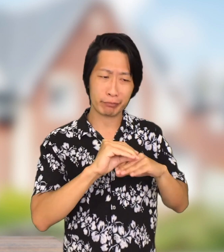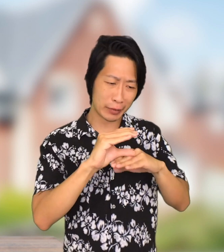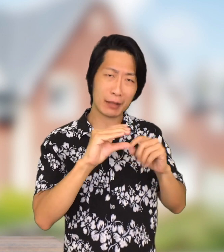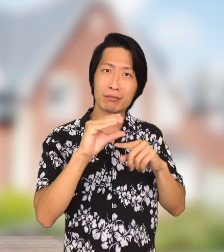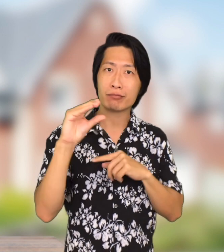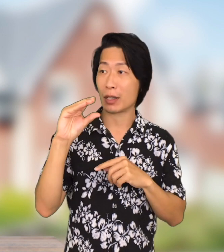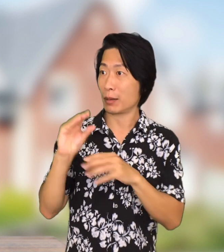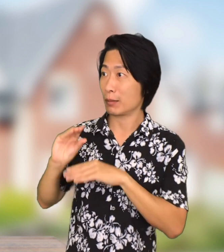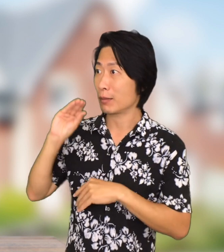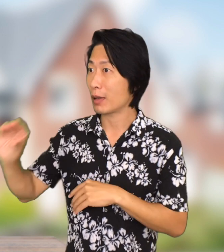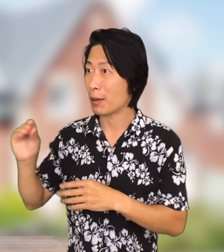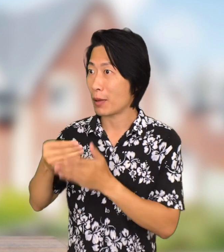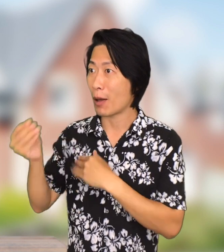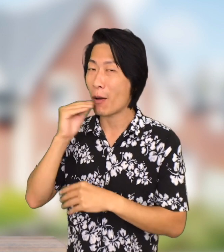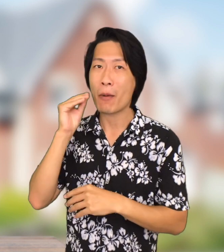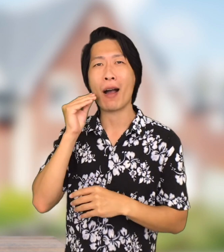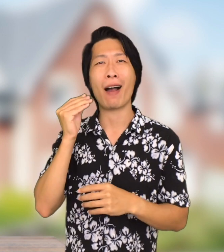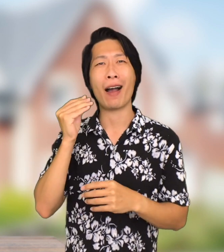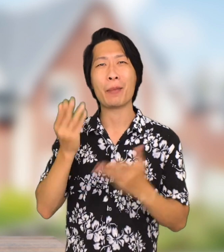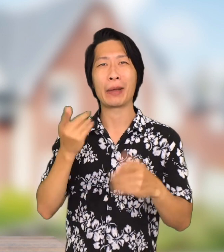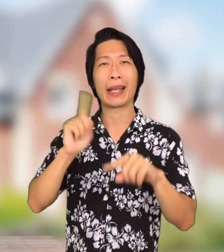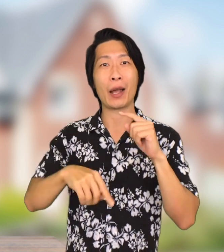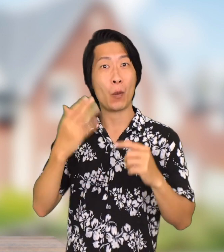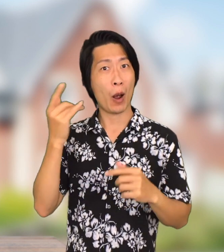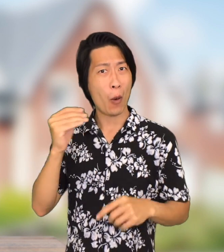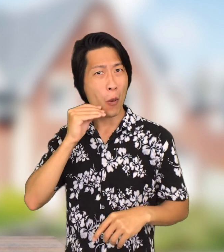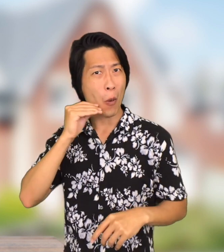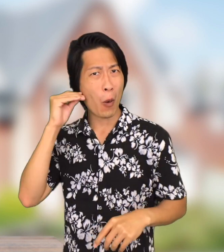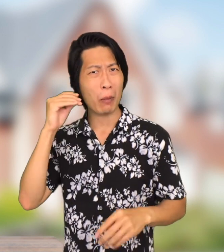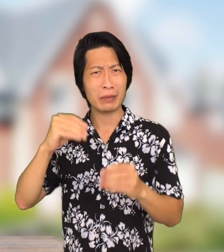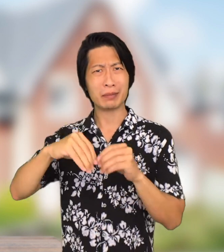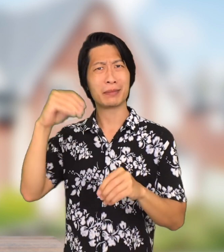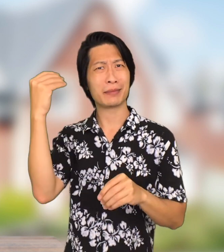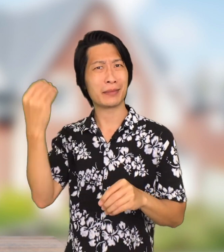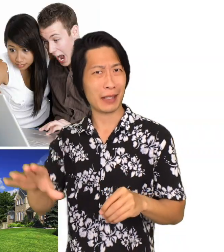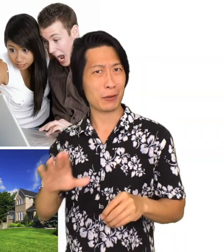not be able to buy a home because homes are one of the most expensive things you